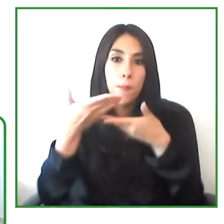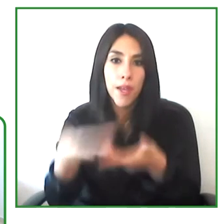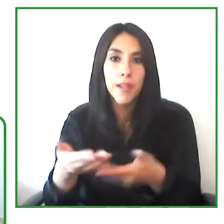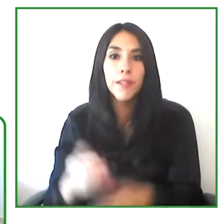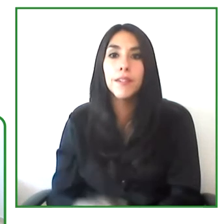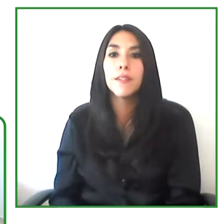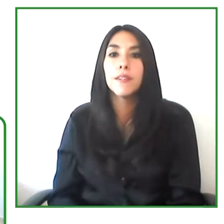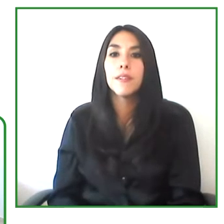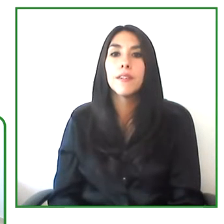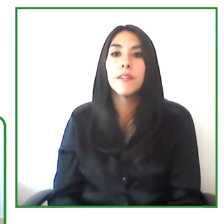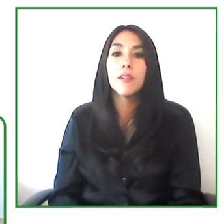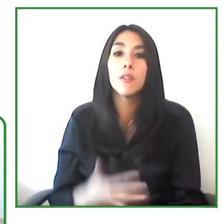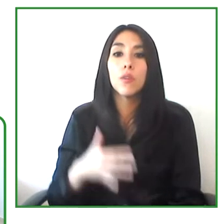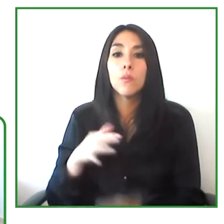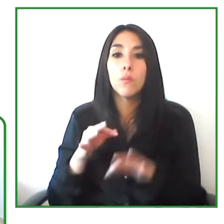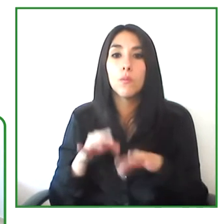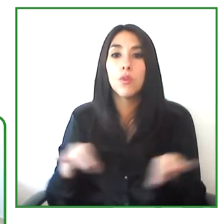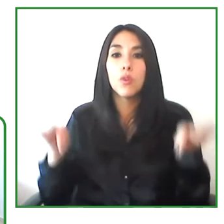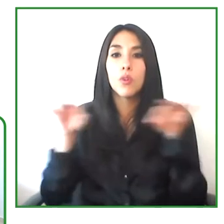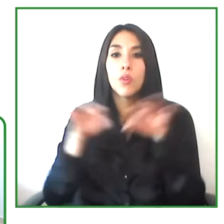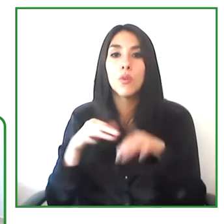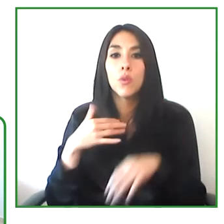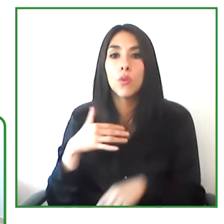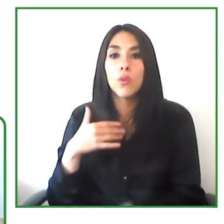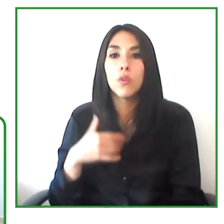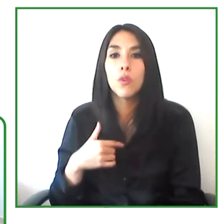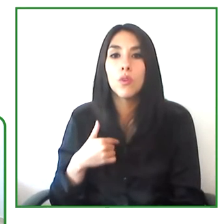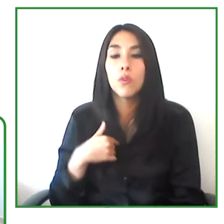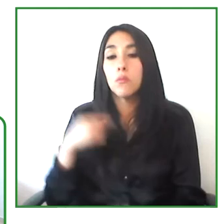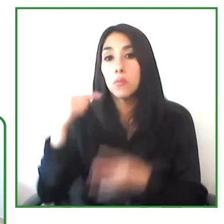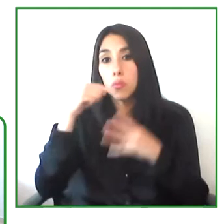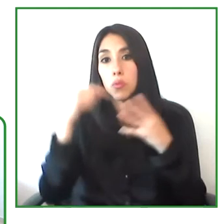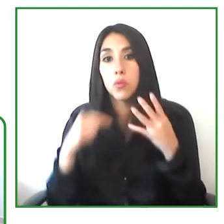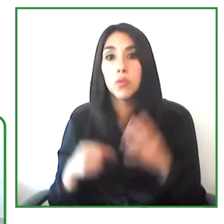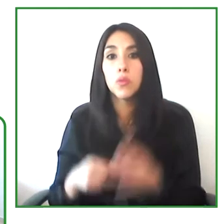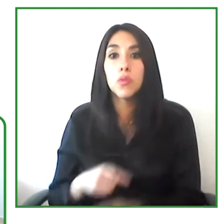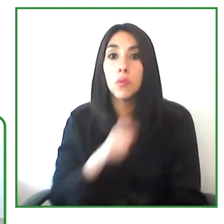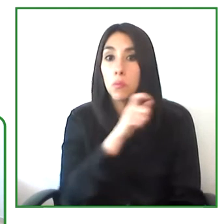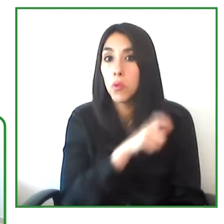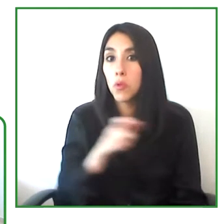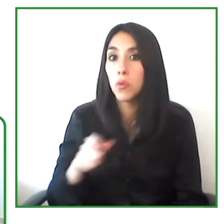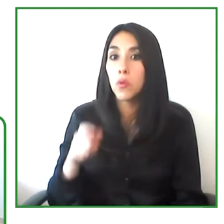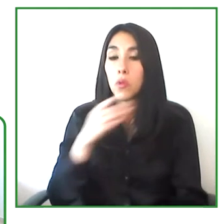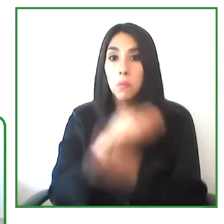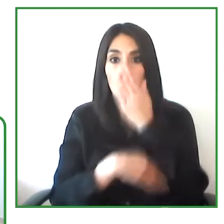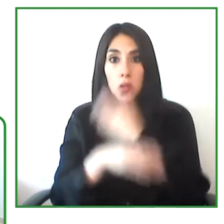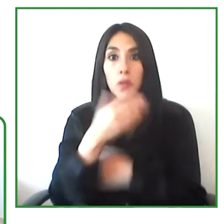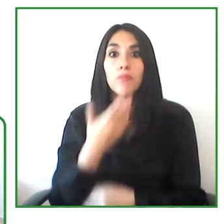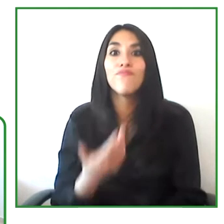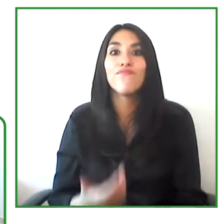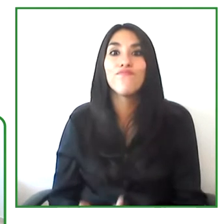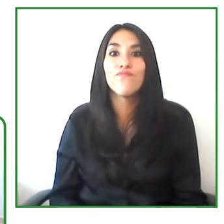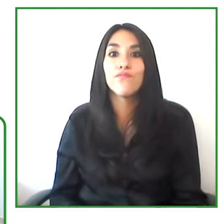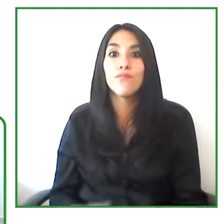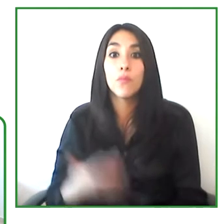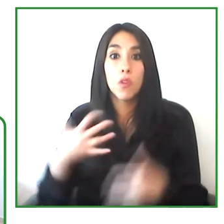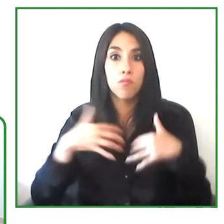It is important to give clarity to this aspect. People with disabilities should be able to empower themselves.